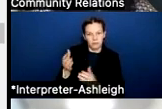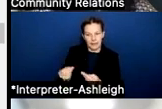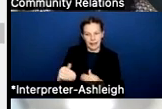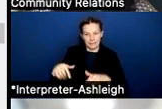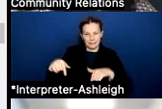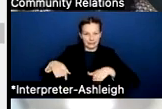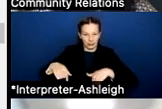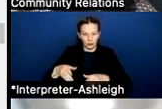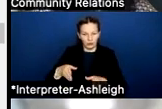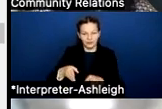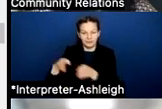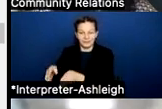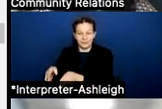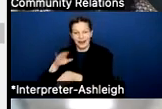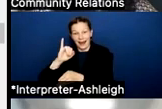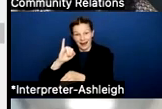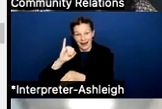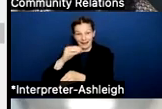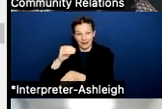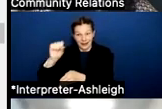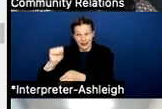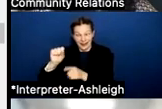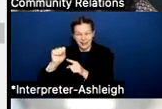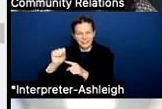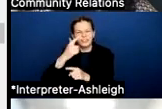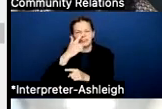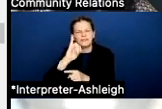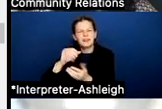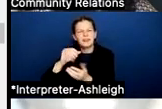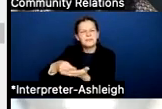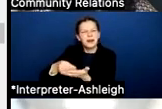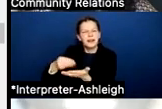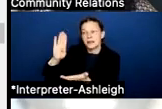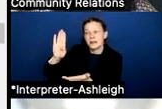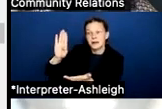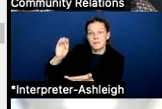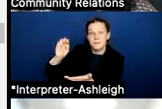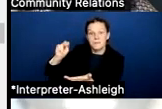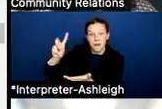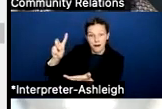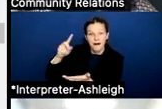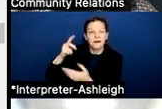the next one is more about... That's kind of like the money that we borrowed, bond money that we borrowed, right? And we have to pay that back